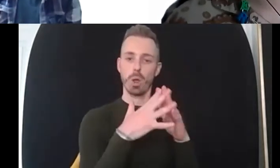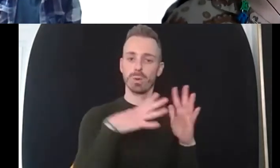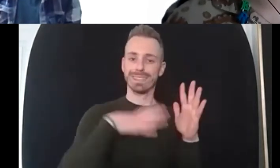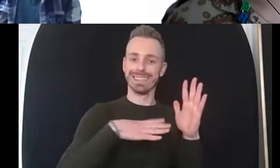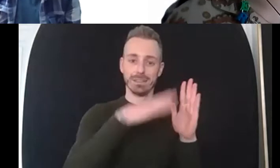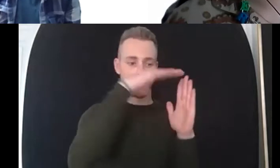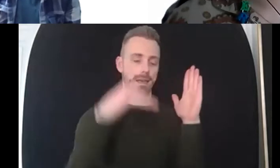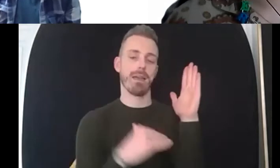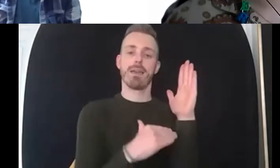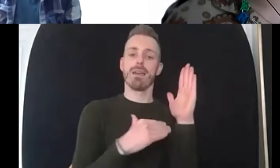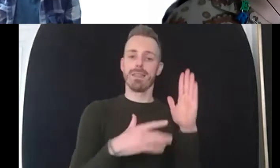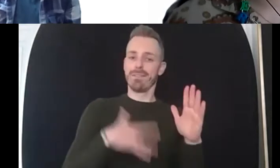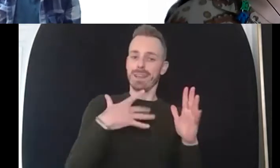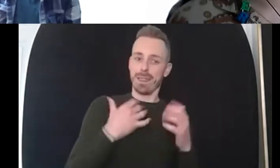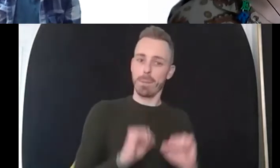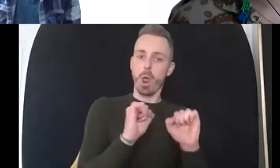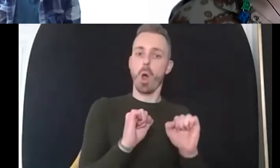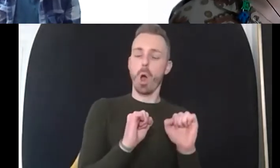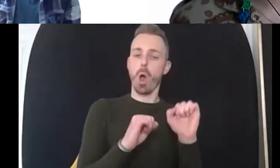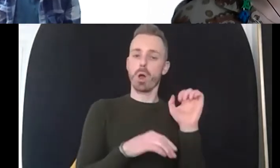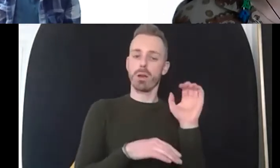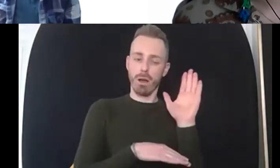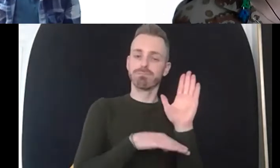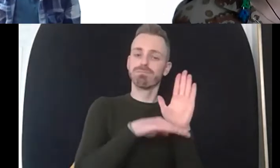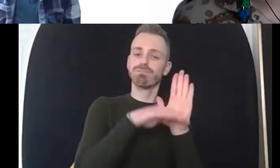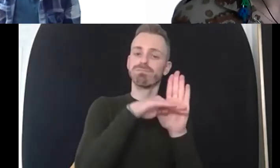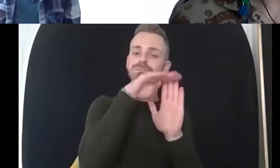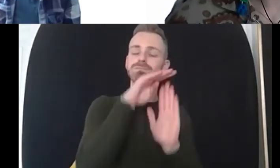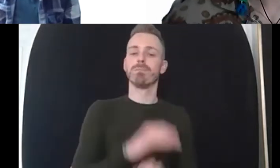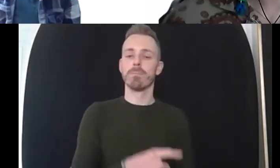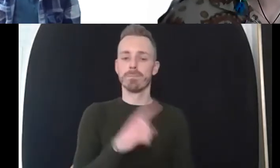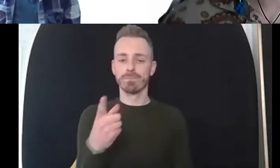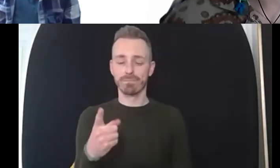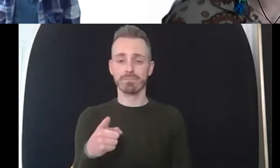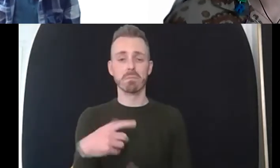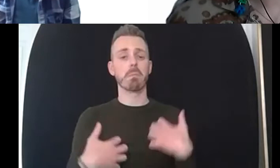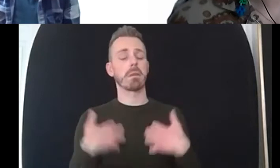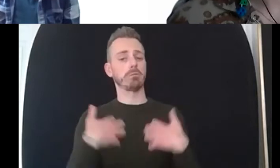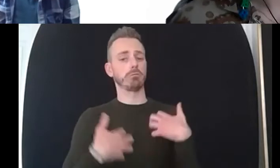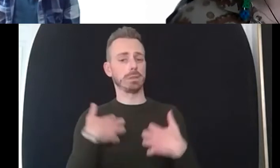i guess yeah that's really interesting i'm just thinking for anyone who's never heard of